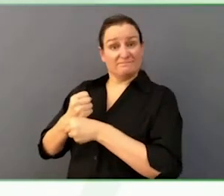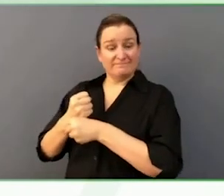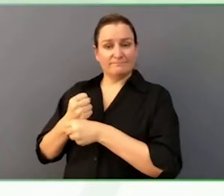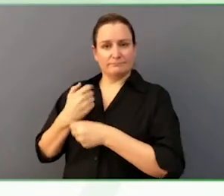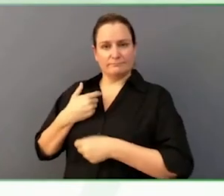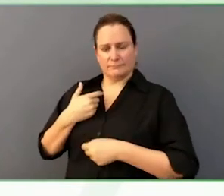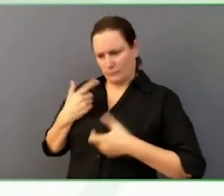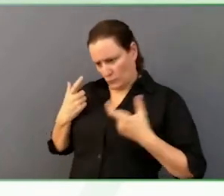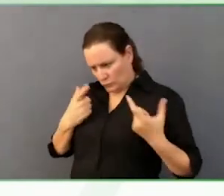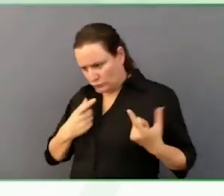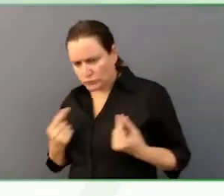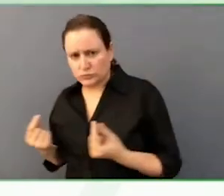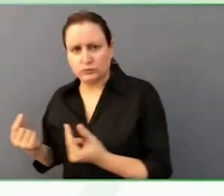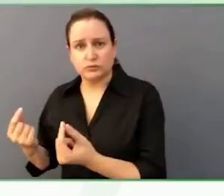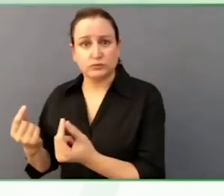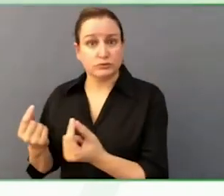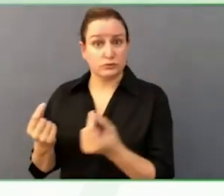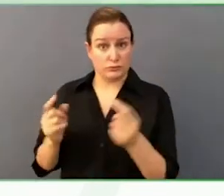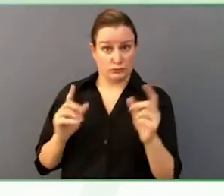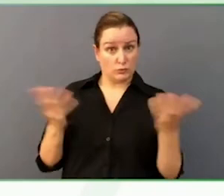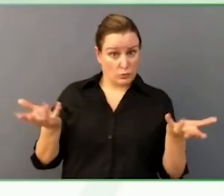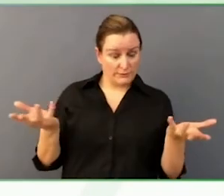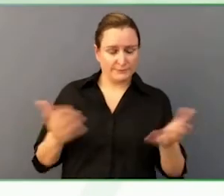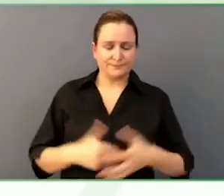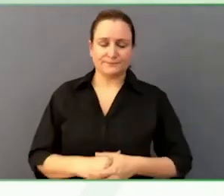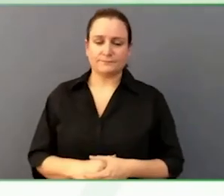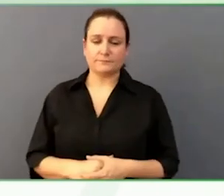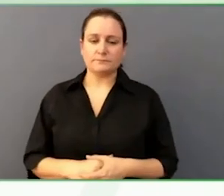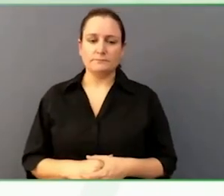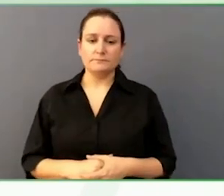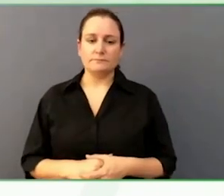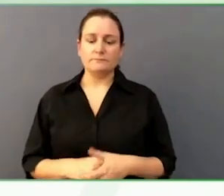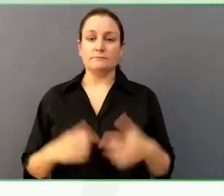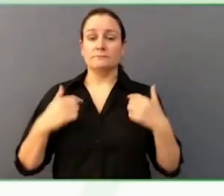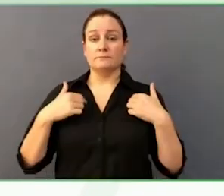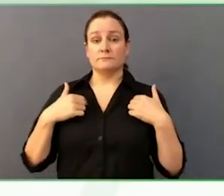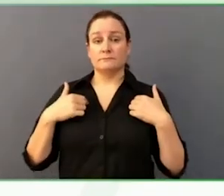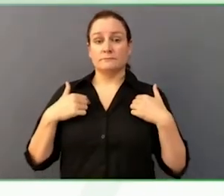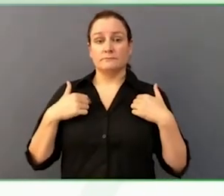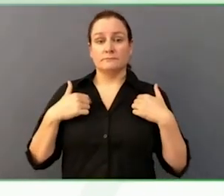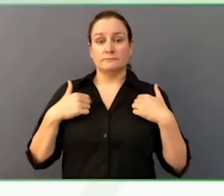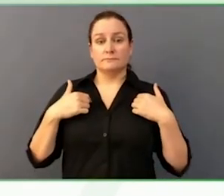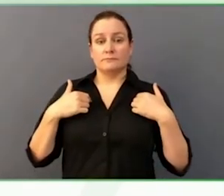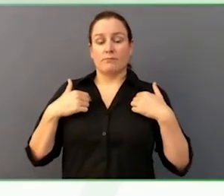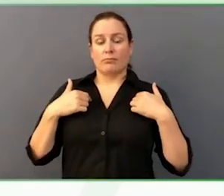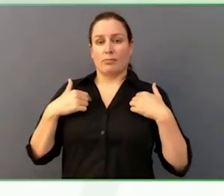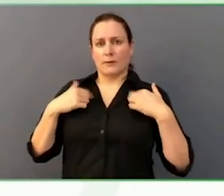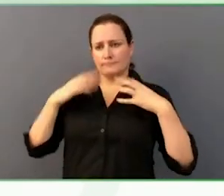This is a set, and at first, I have to say, my husband and I will